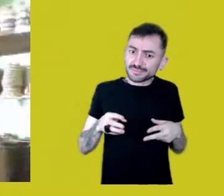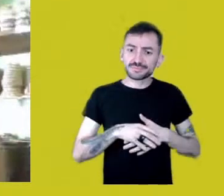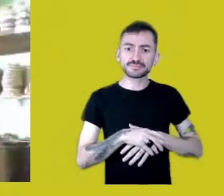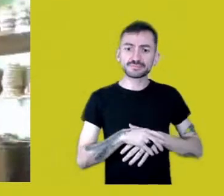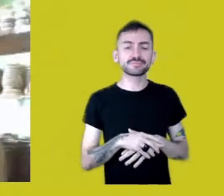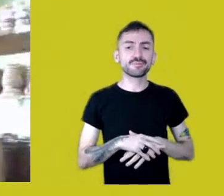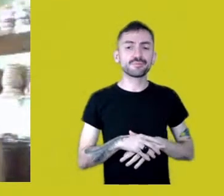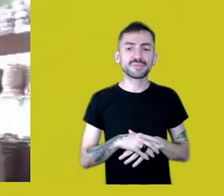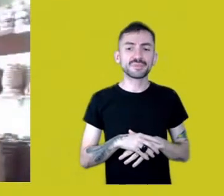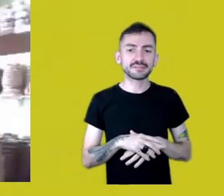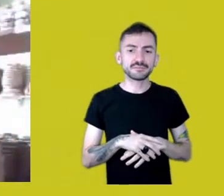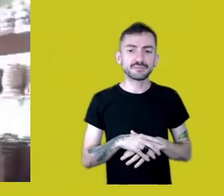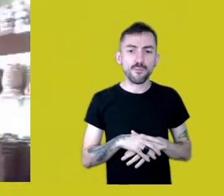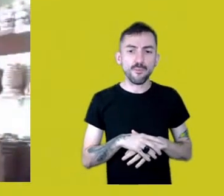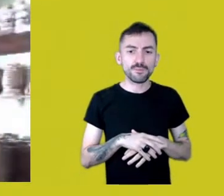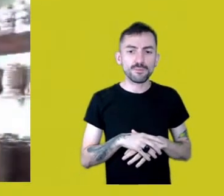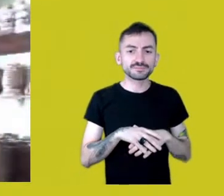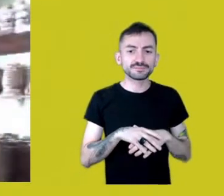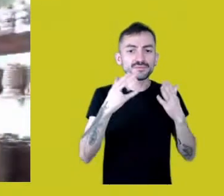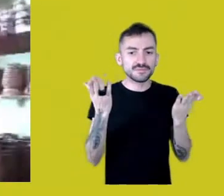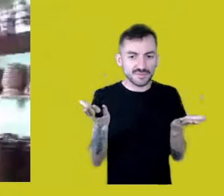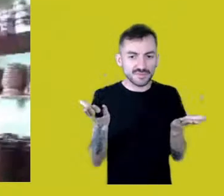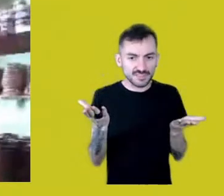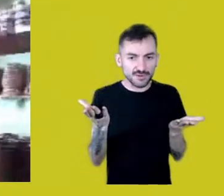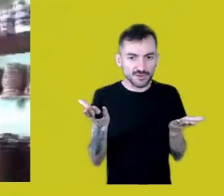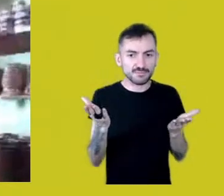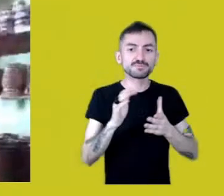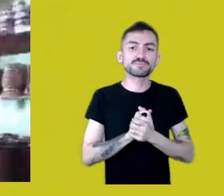This is just an example of this situation,